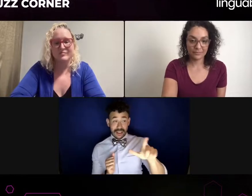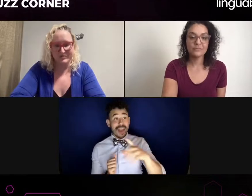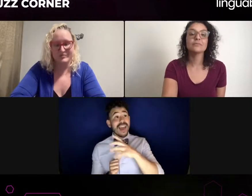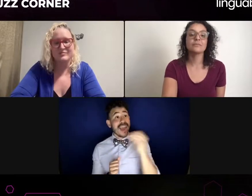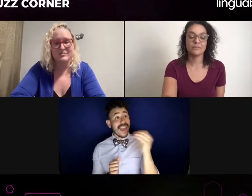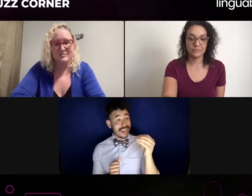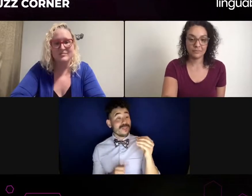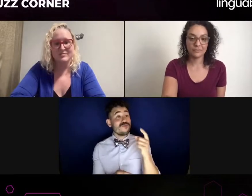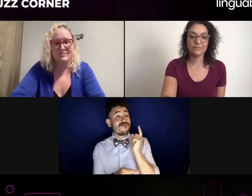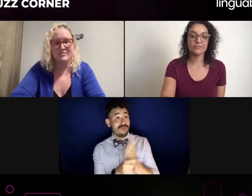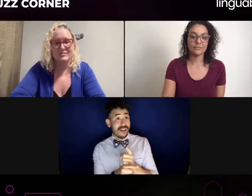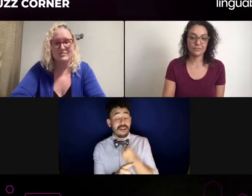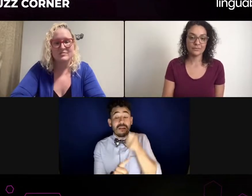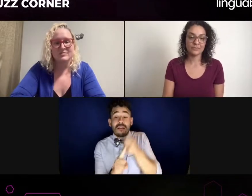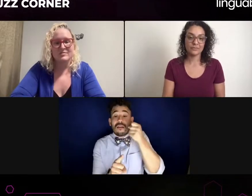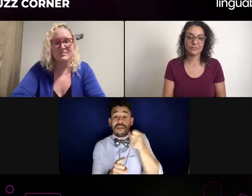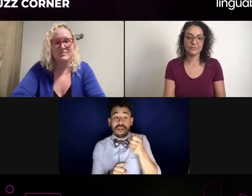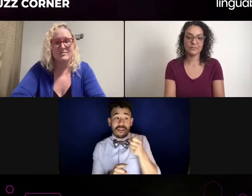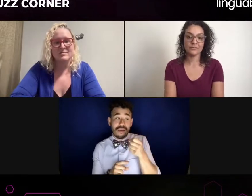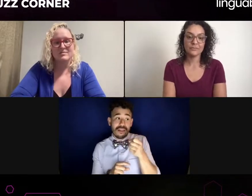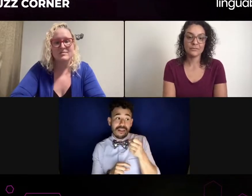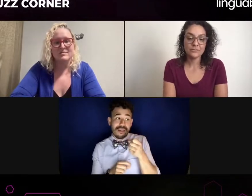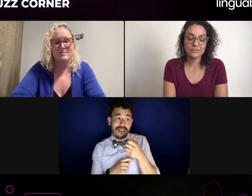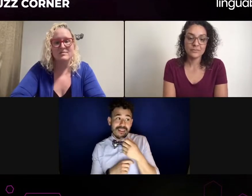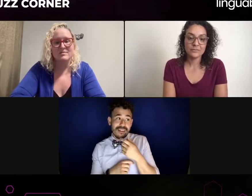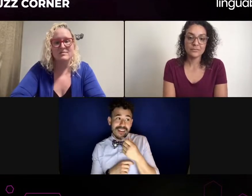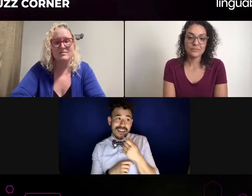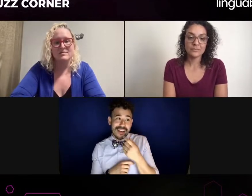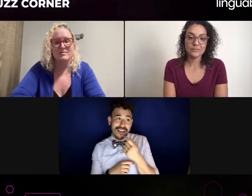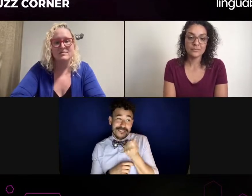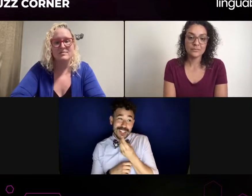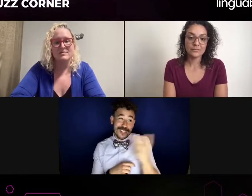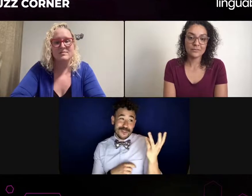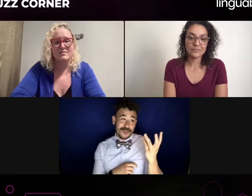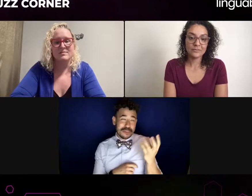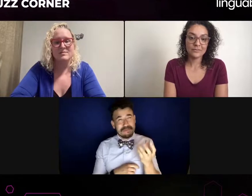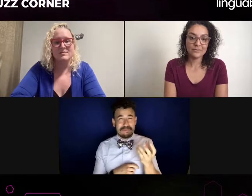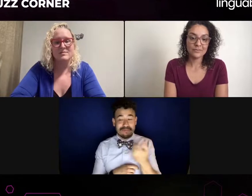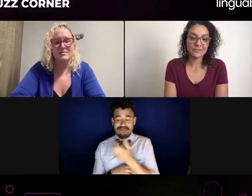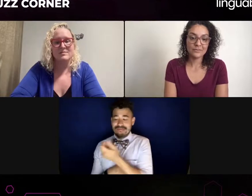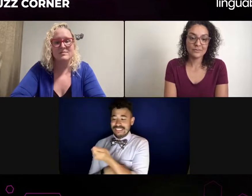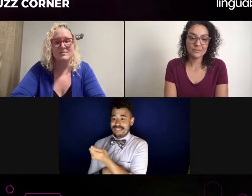That's something that should go without saying. But for a deaf person